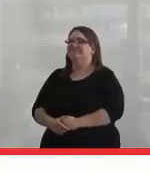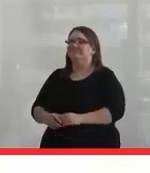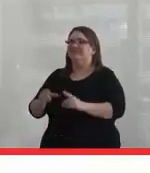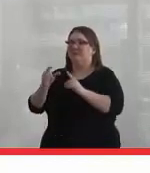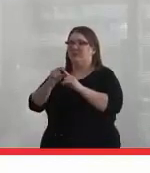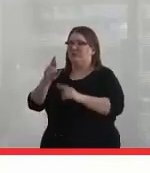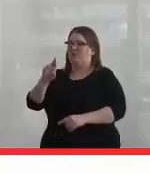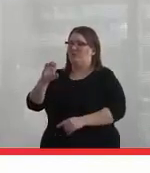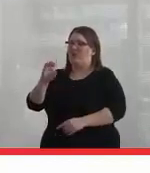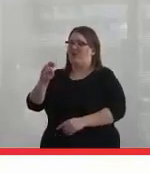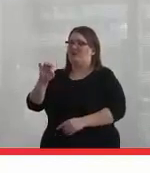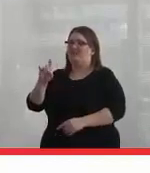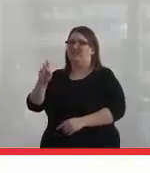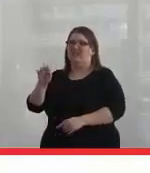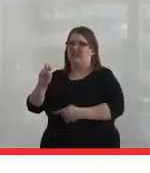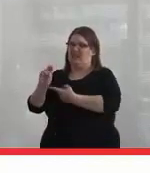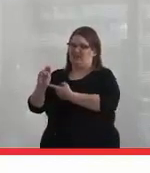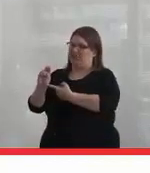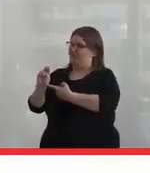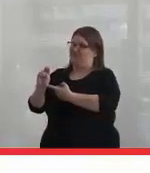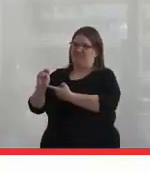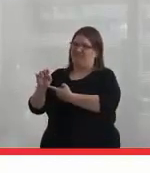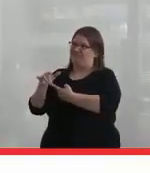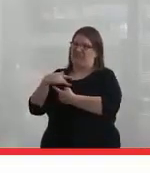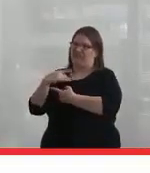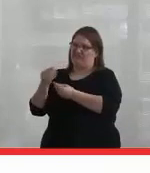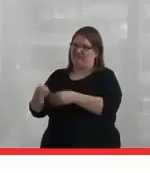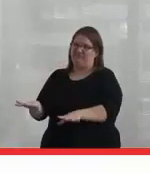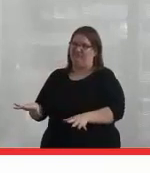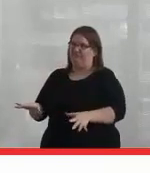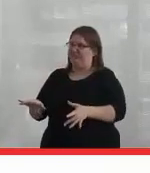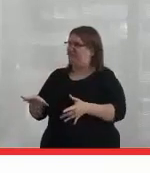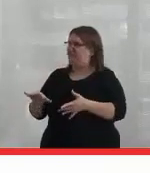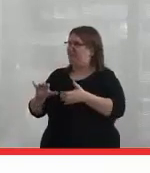right now. This morning I was thinking, how can I take that off my title?